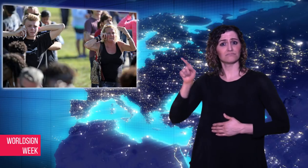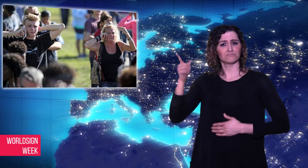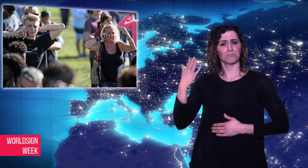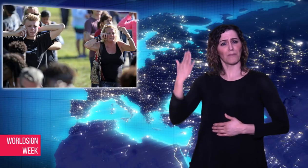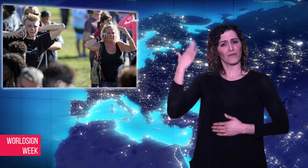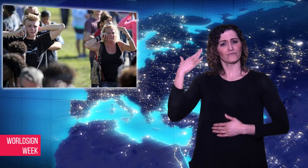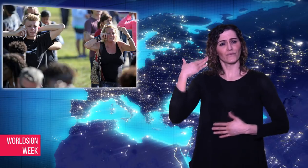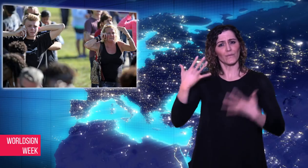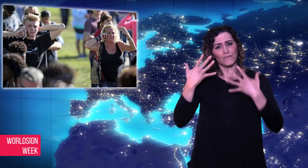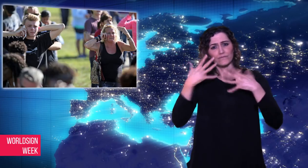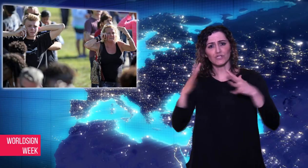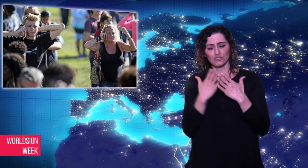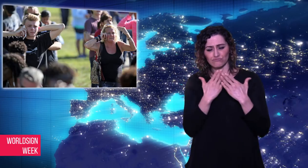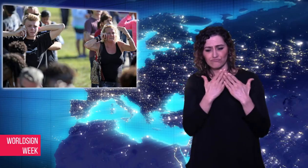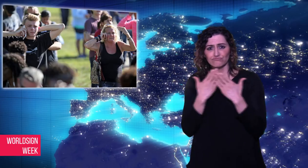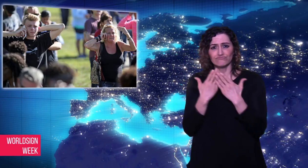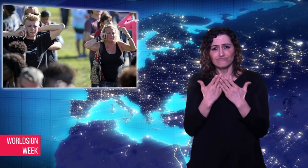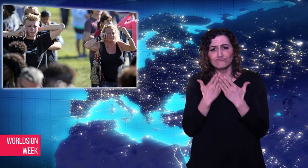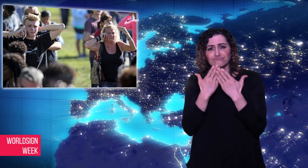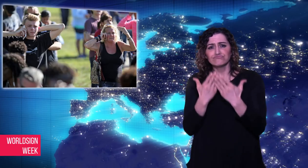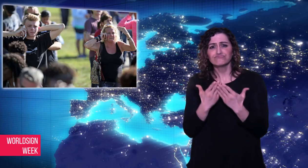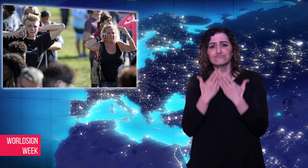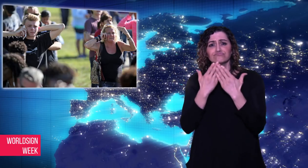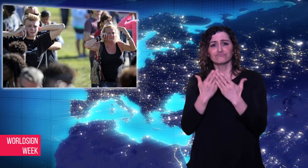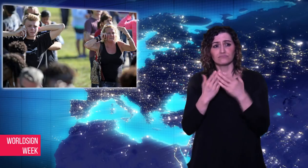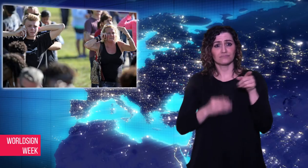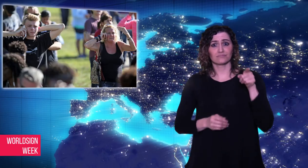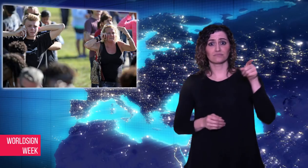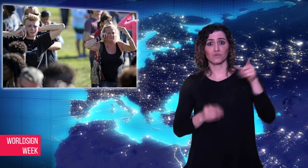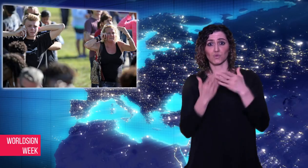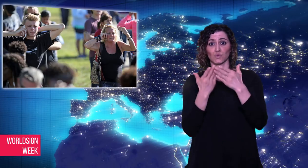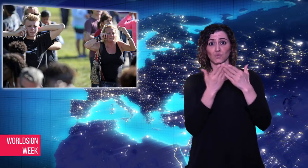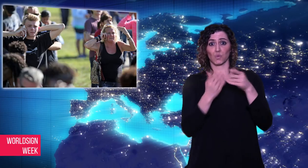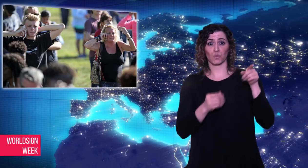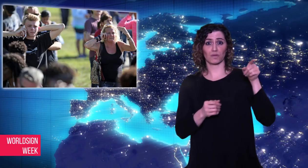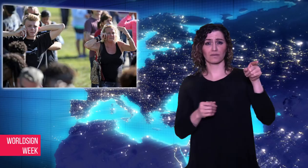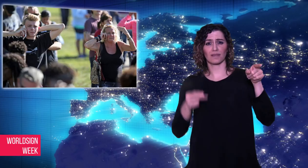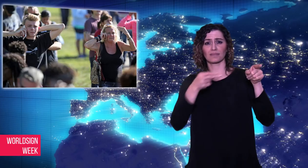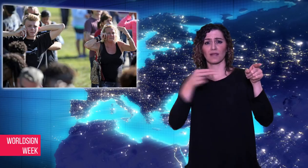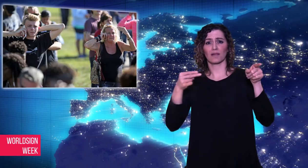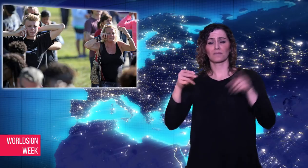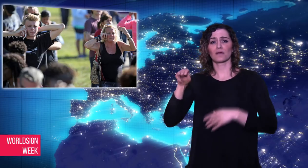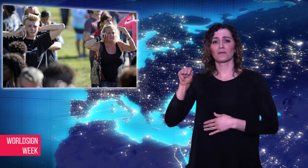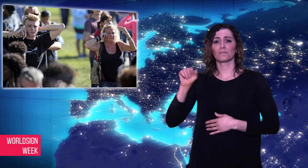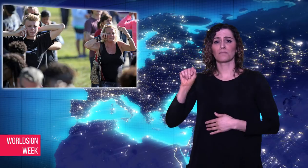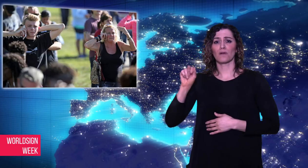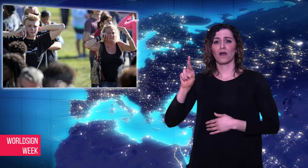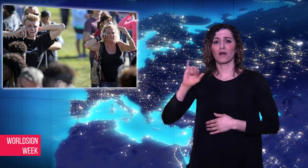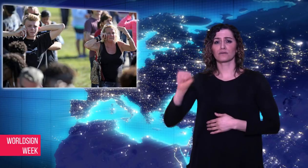Cruz walked into his high school, Marjory